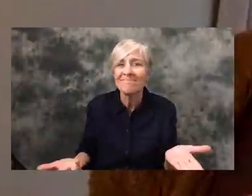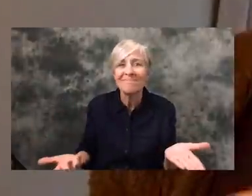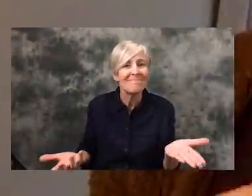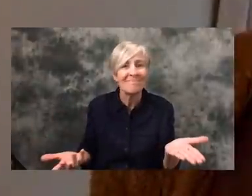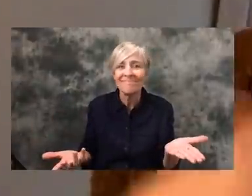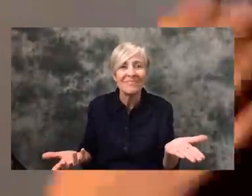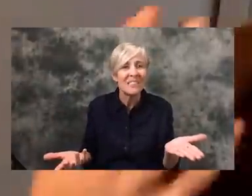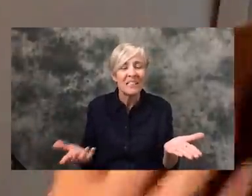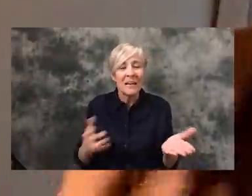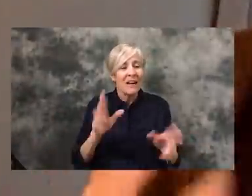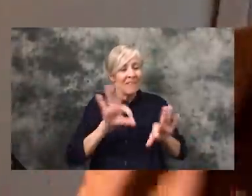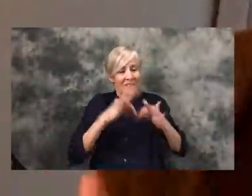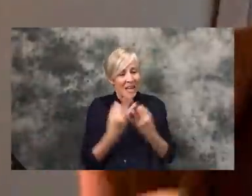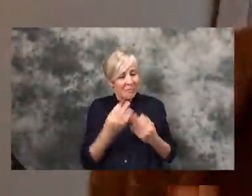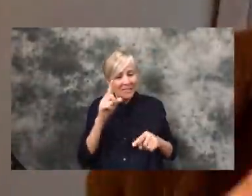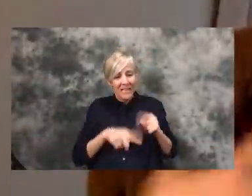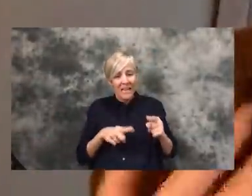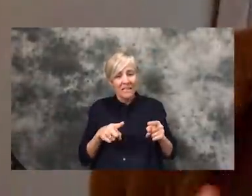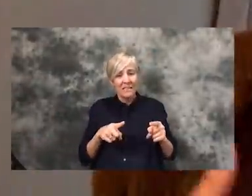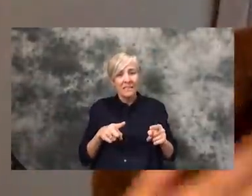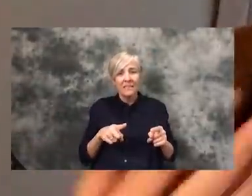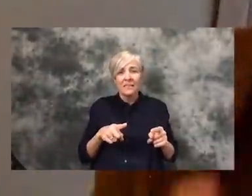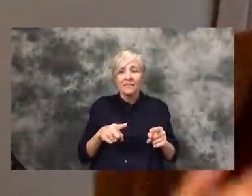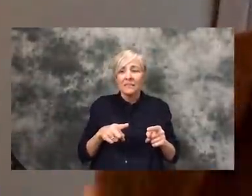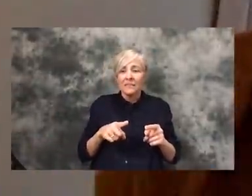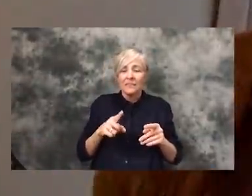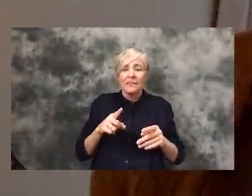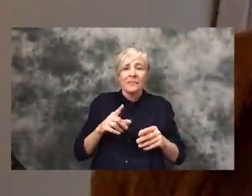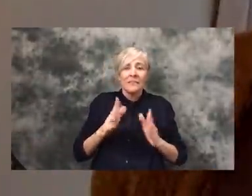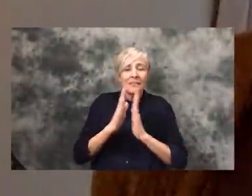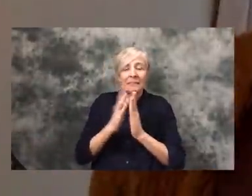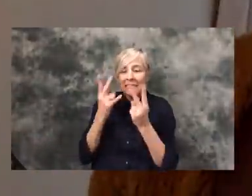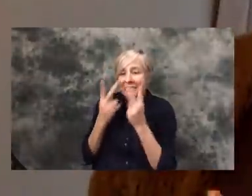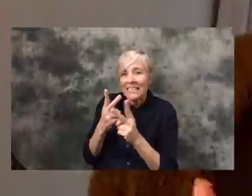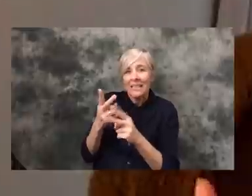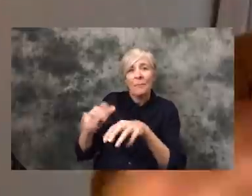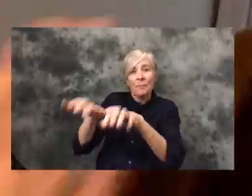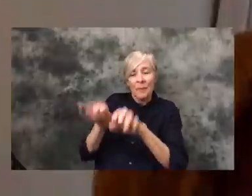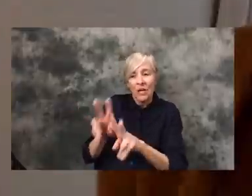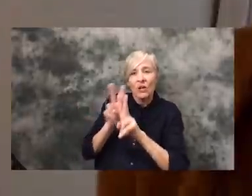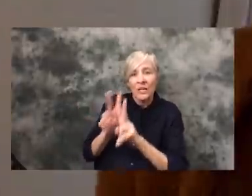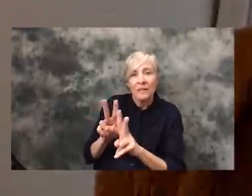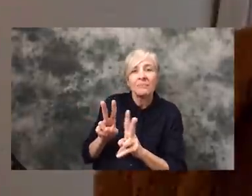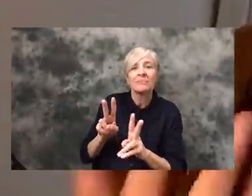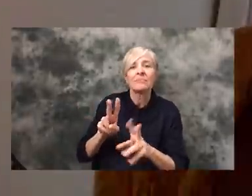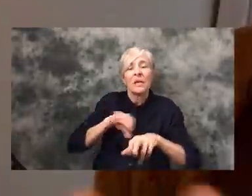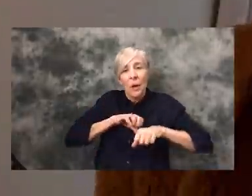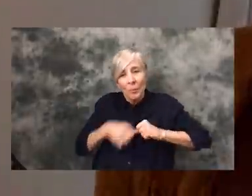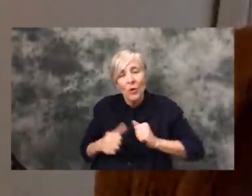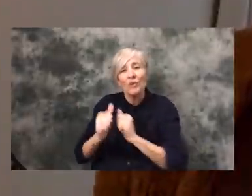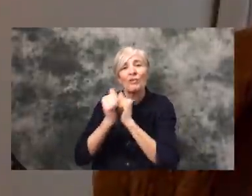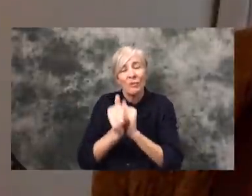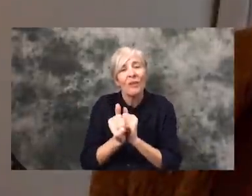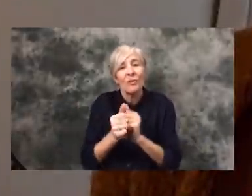There is no real closure for their family, for the people that are close to them. Because they can't congregate in the way that they normally would or the